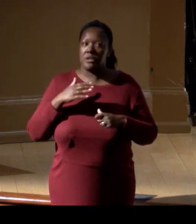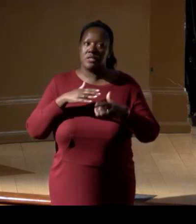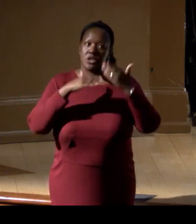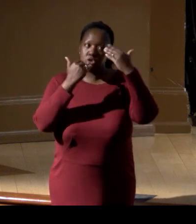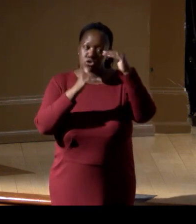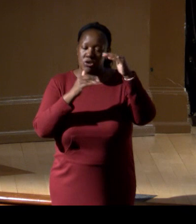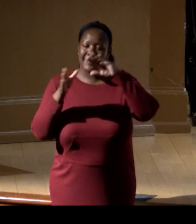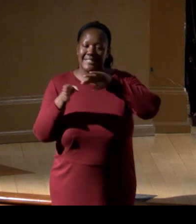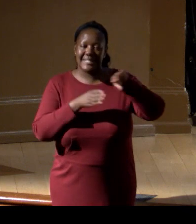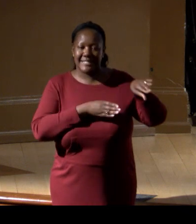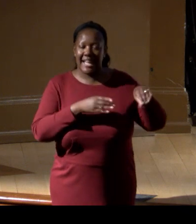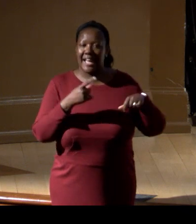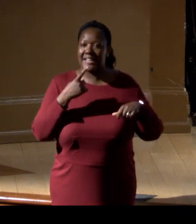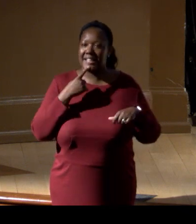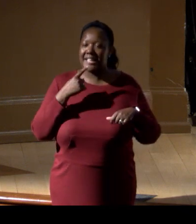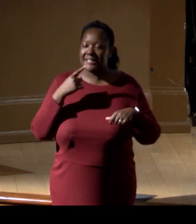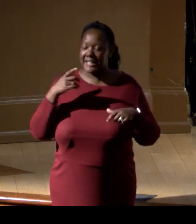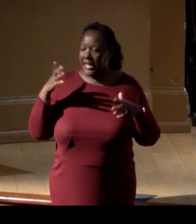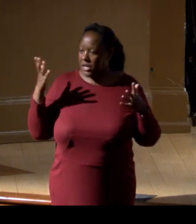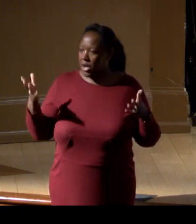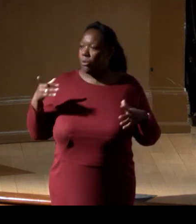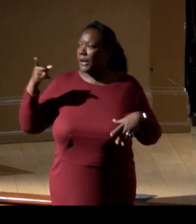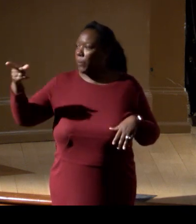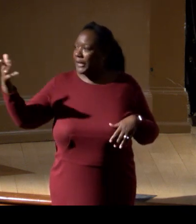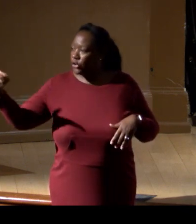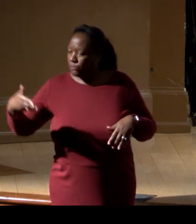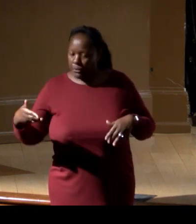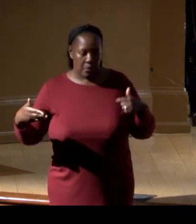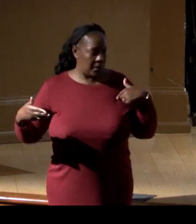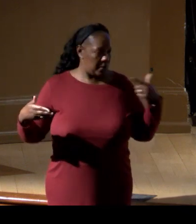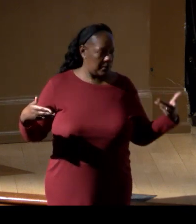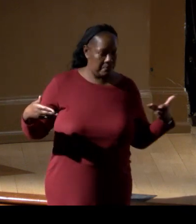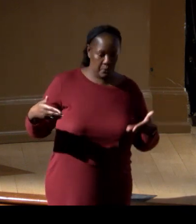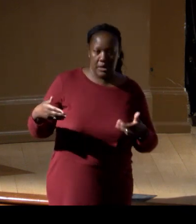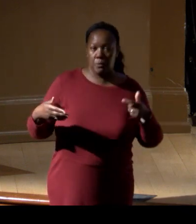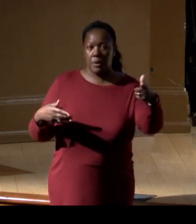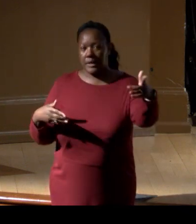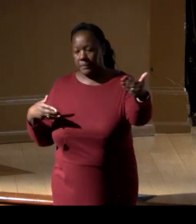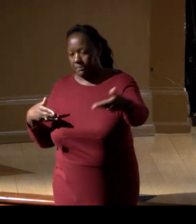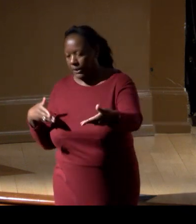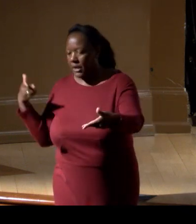and instead mapping out what benefits all of the different partners can bring,